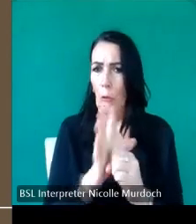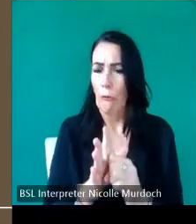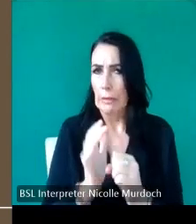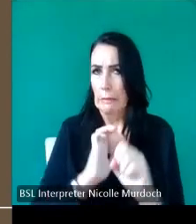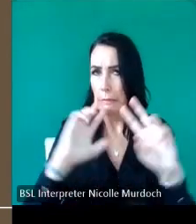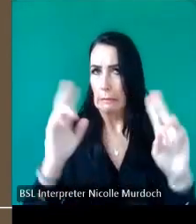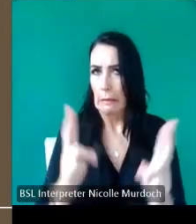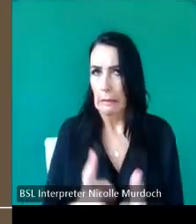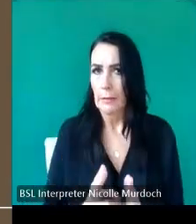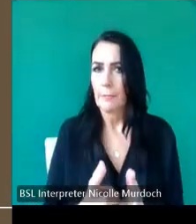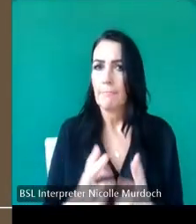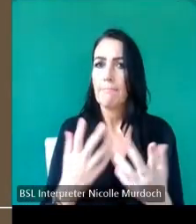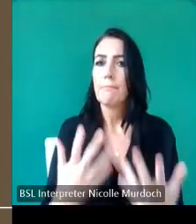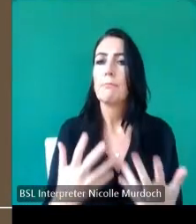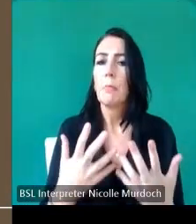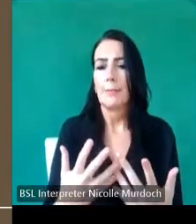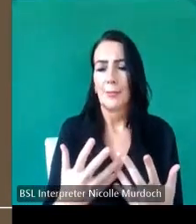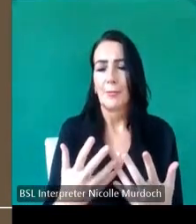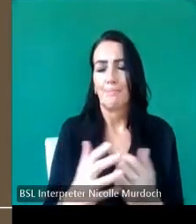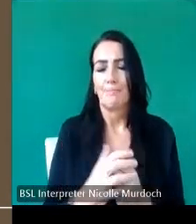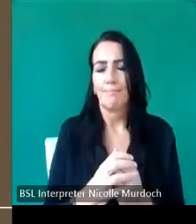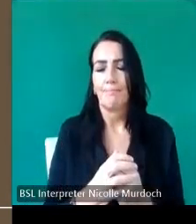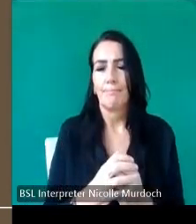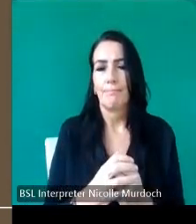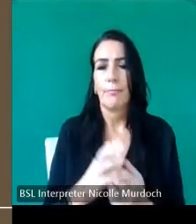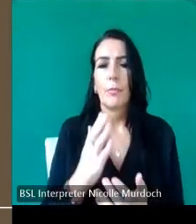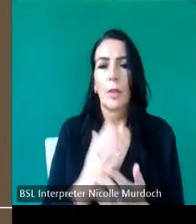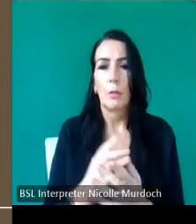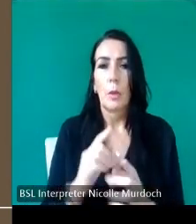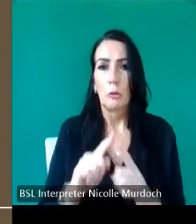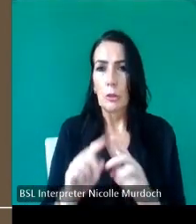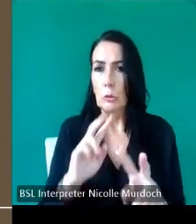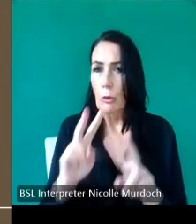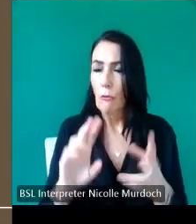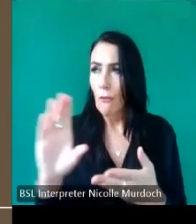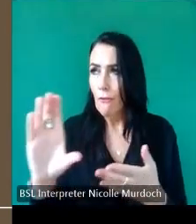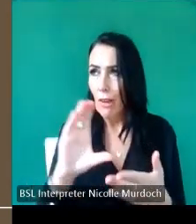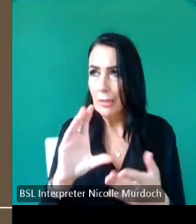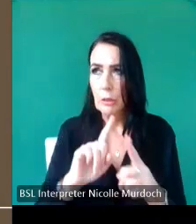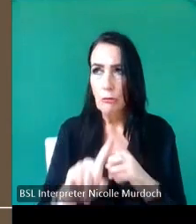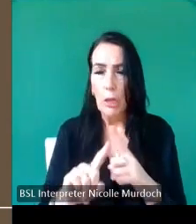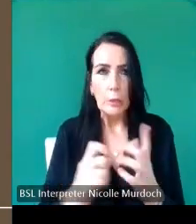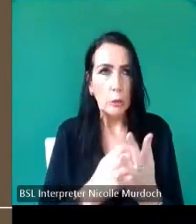theoric environment Scotland uh for a little bit of seed funding to see if we can uh create a a